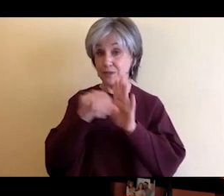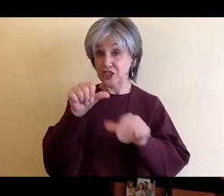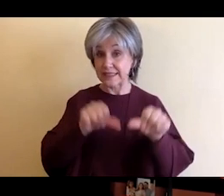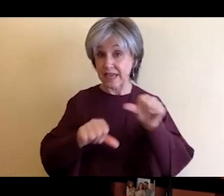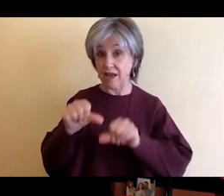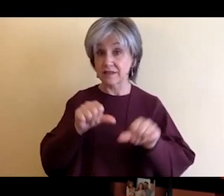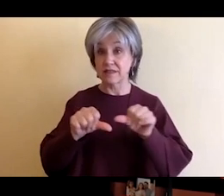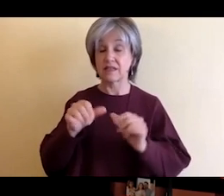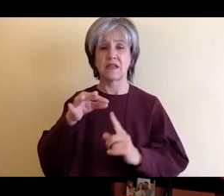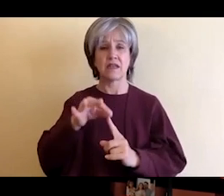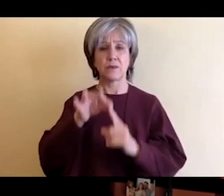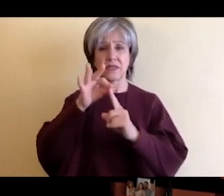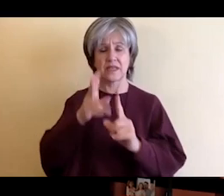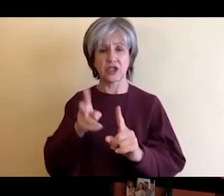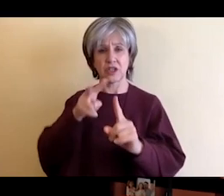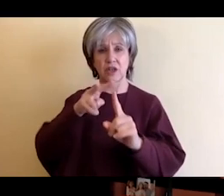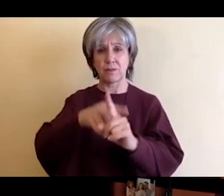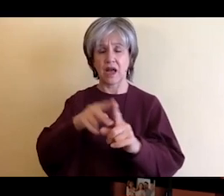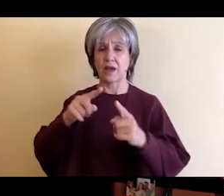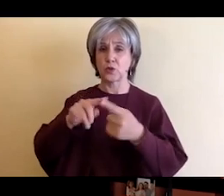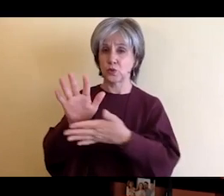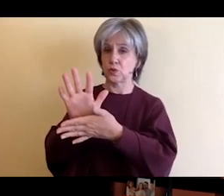the motion picture industry, so everything that has to do with movie